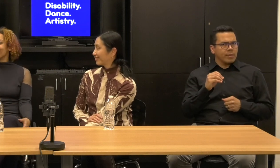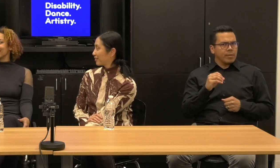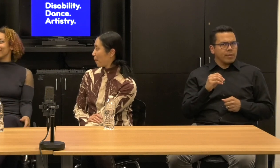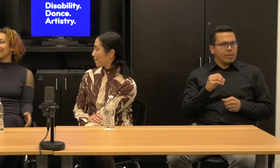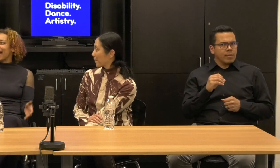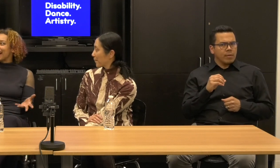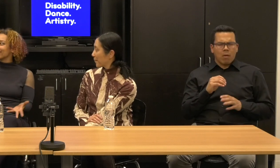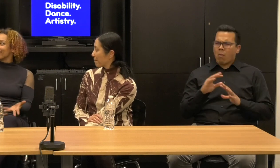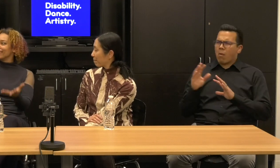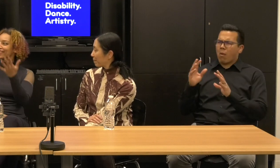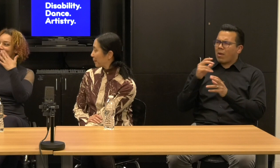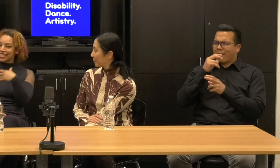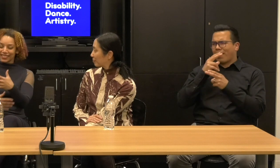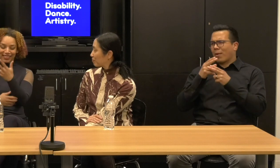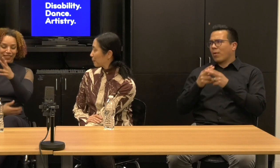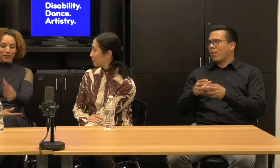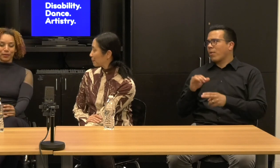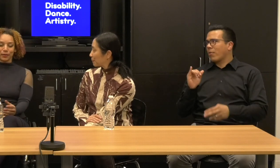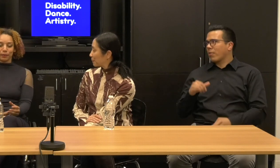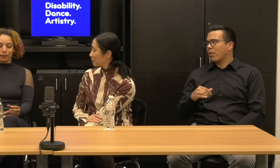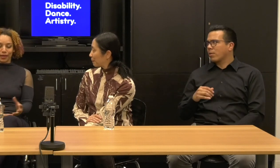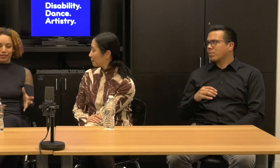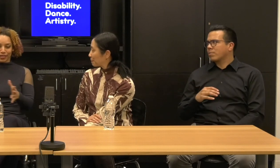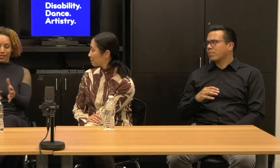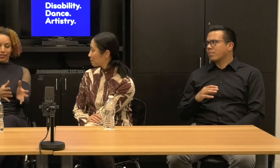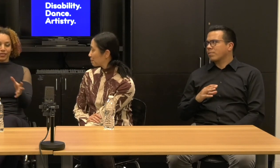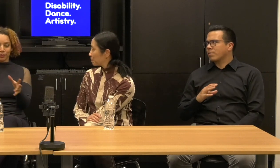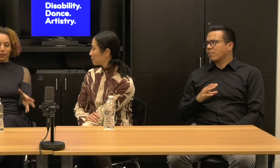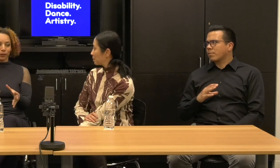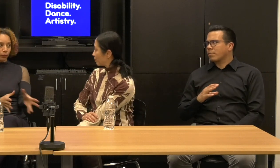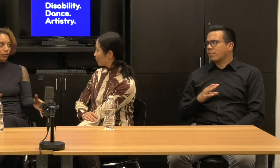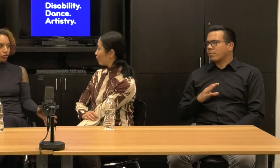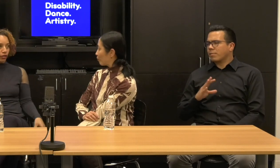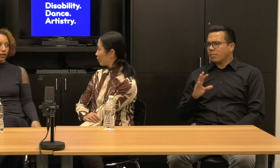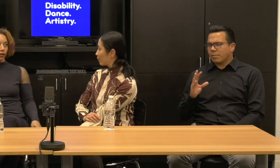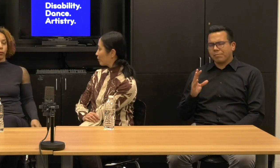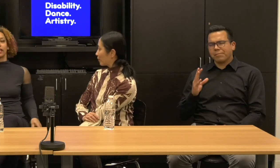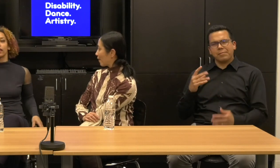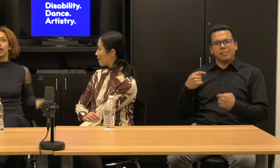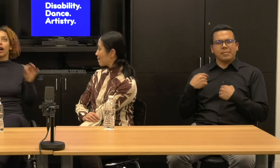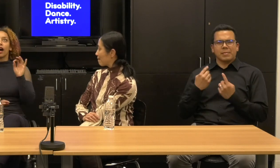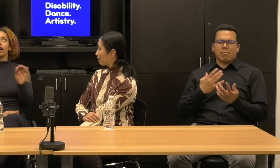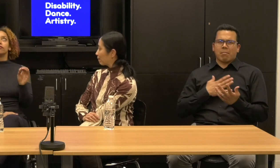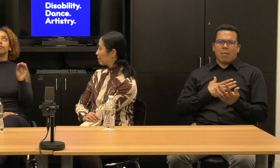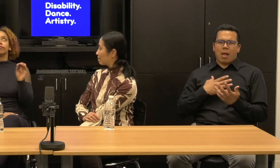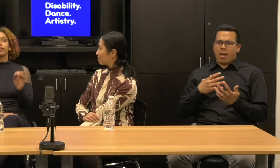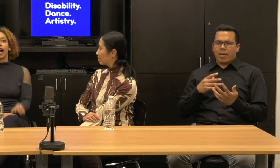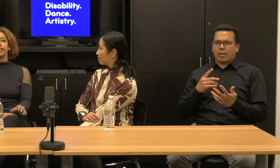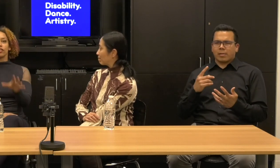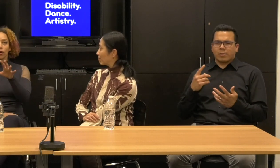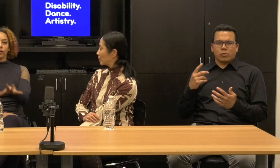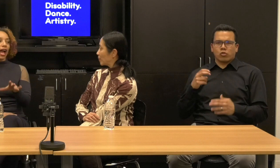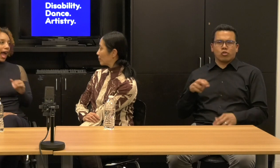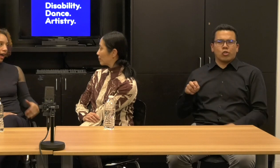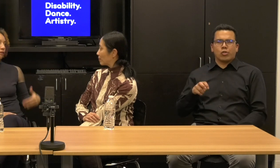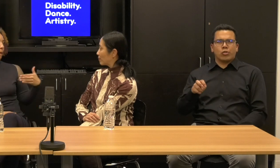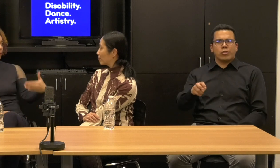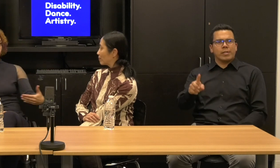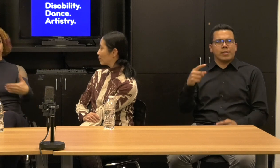Alice: Oh, I mean it's, it's, this has been a journey that we, I don't have a business